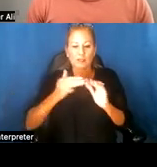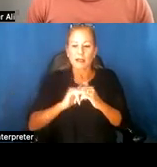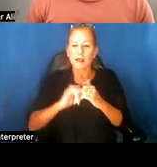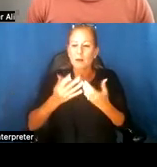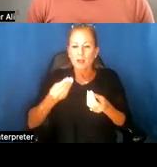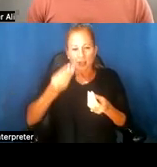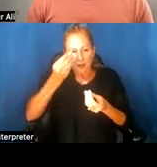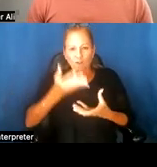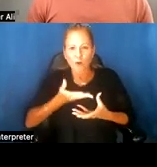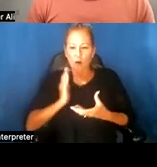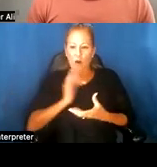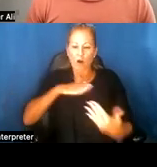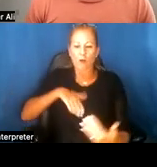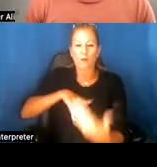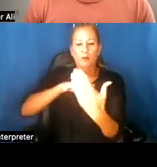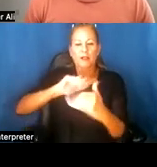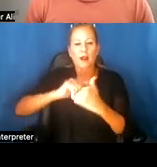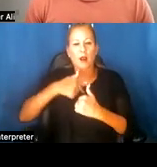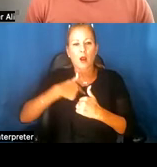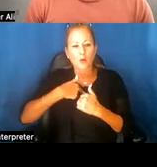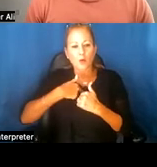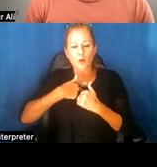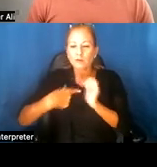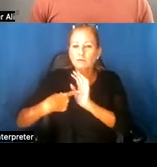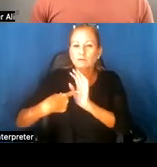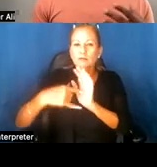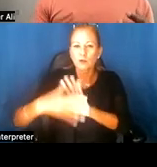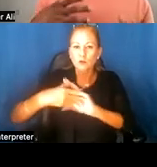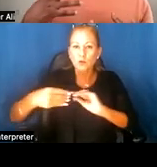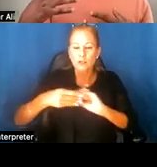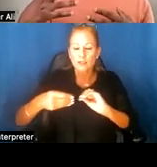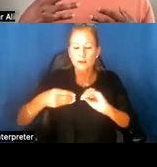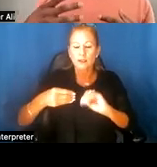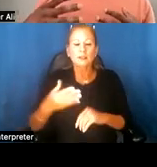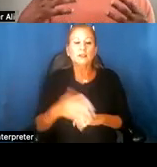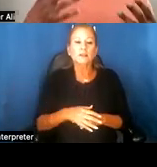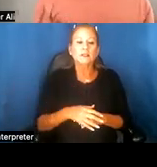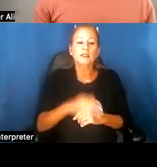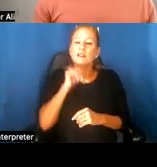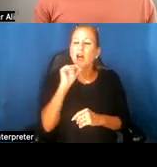approach in the ways that we deploy these stories. So again being- not just activating